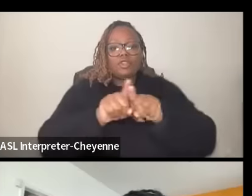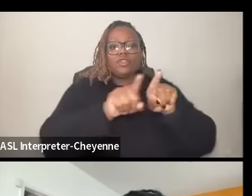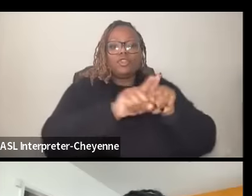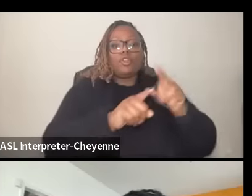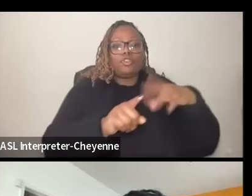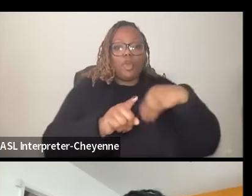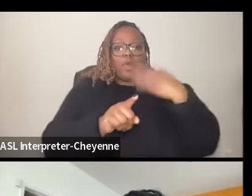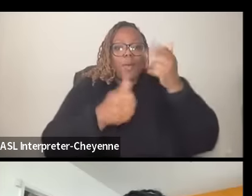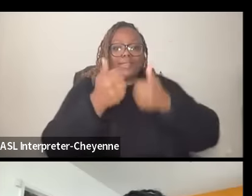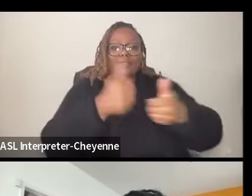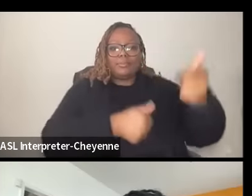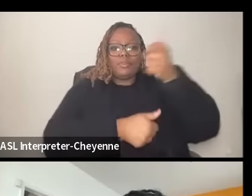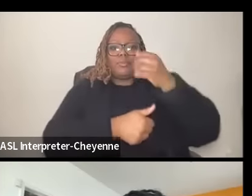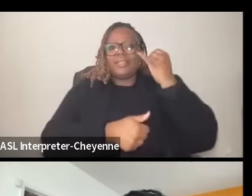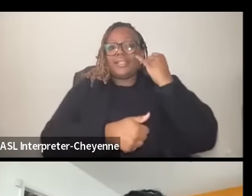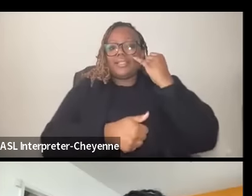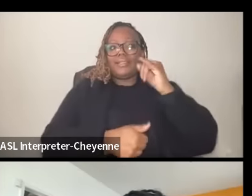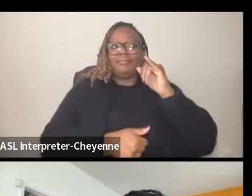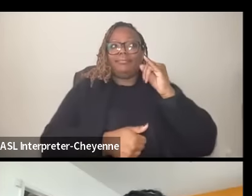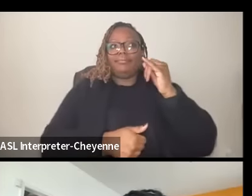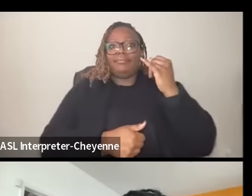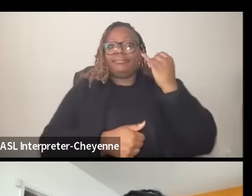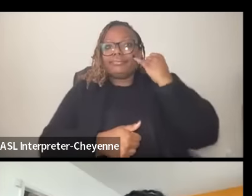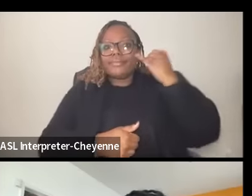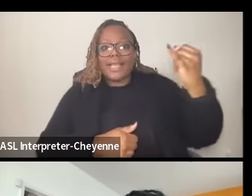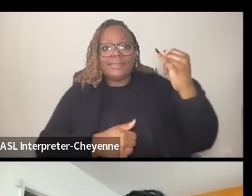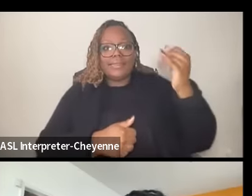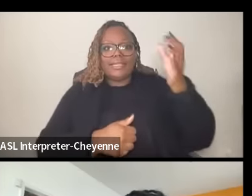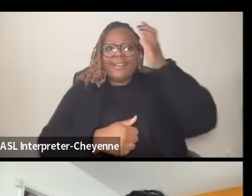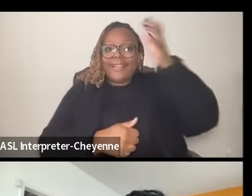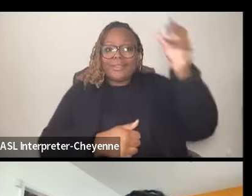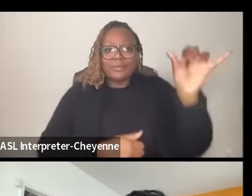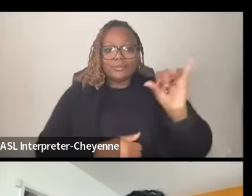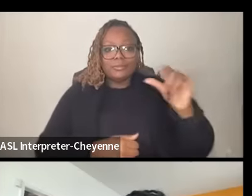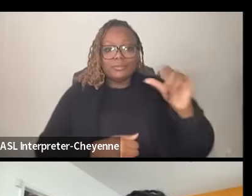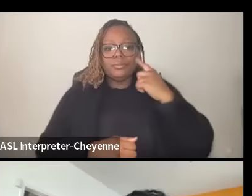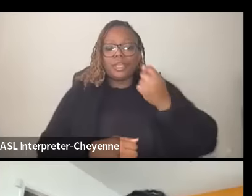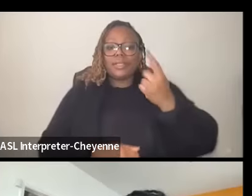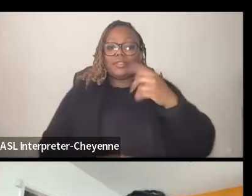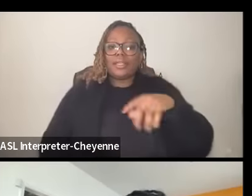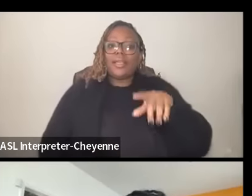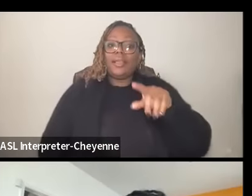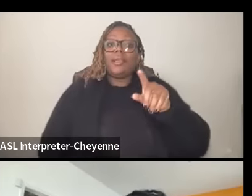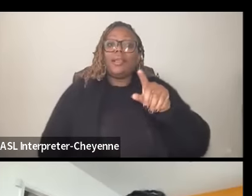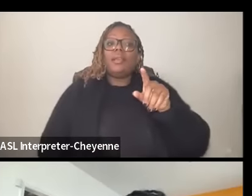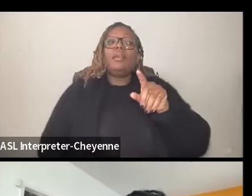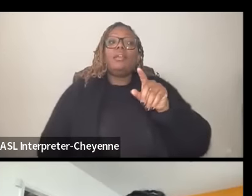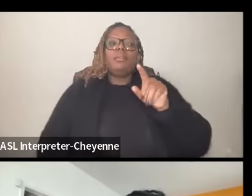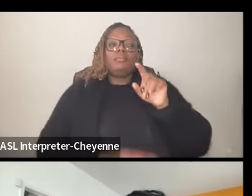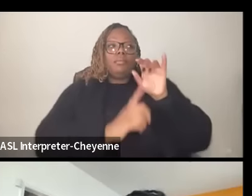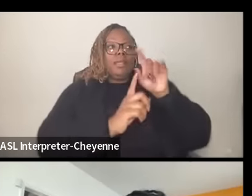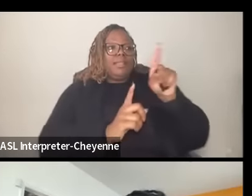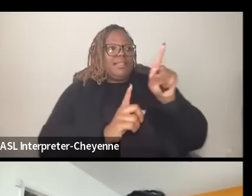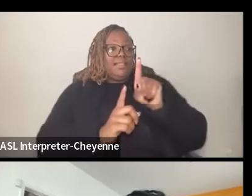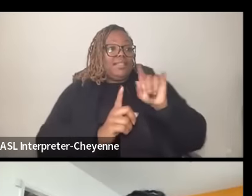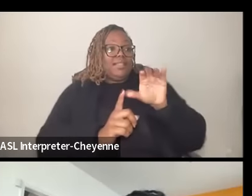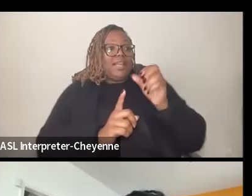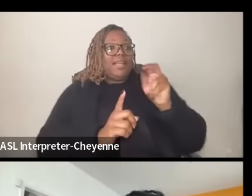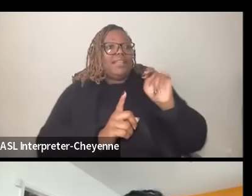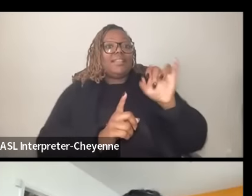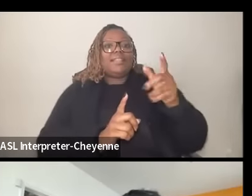supremacist ideology and um so understanding that and making de Colonial feminism Central